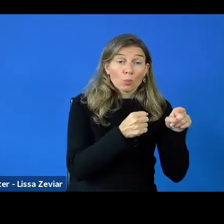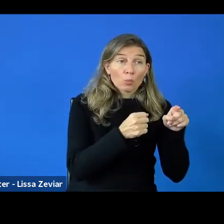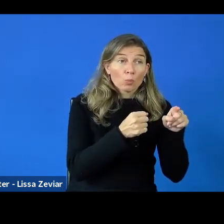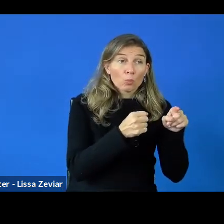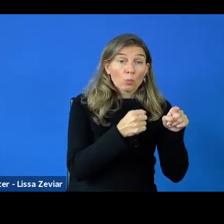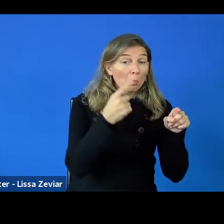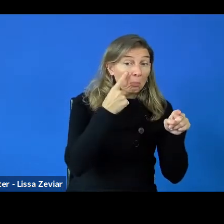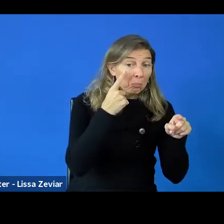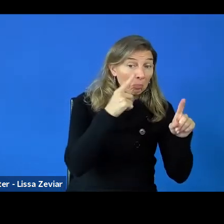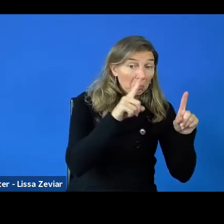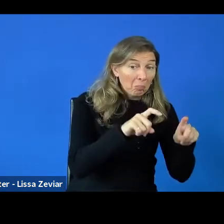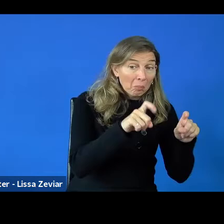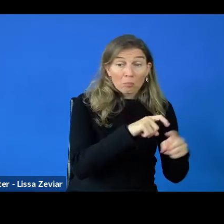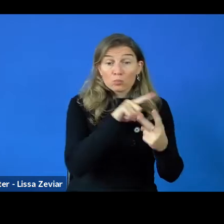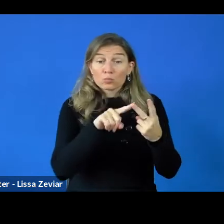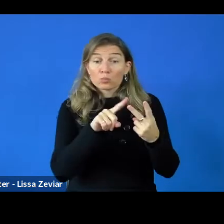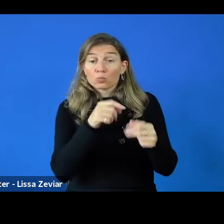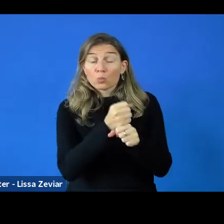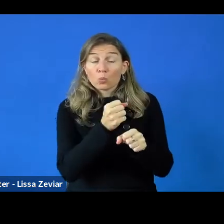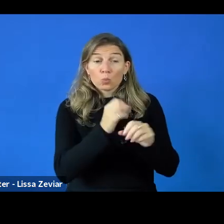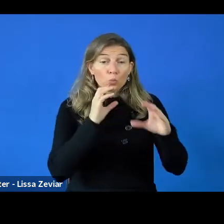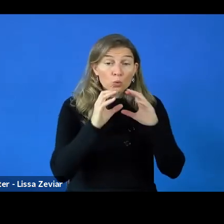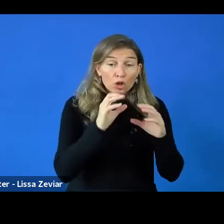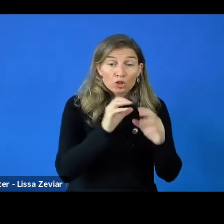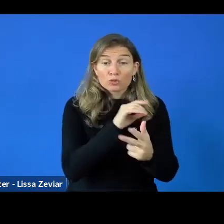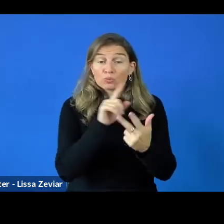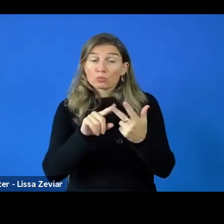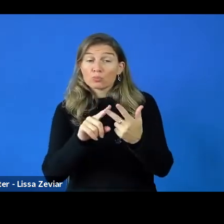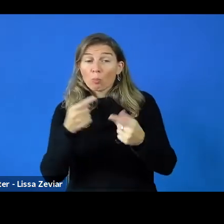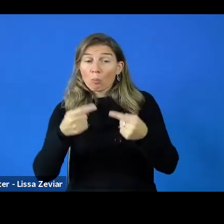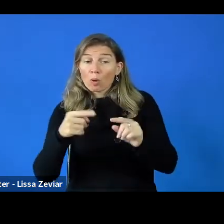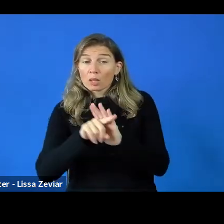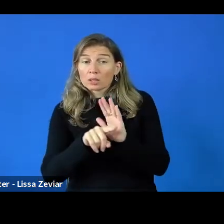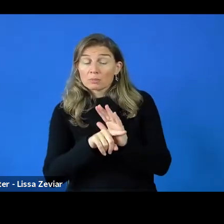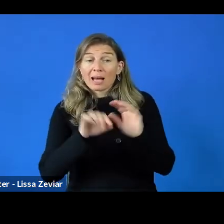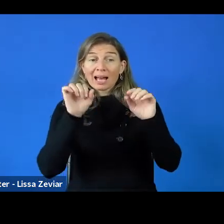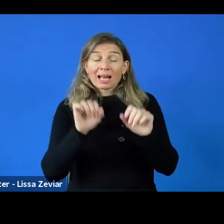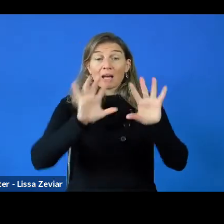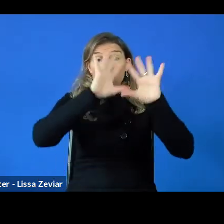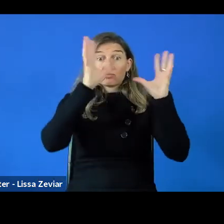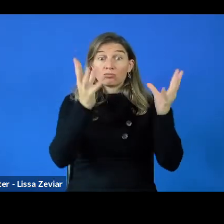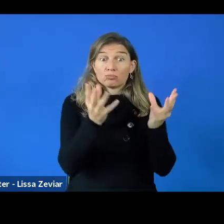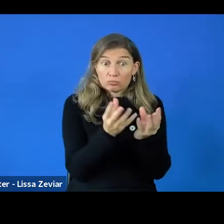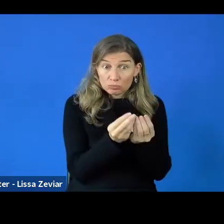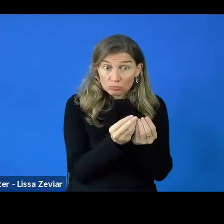It doesn't mean the same person is there, it means different can add up to 100% one person.